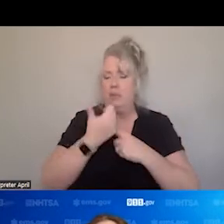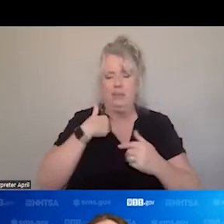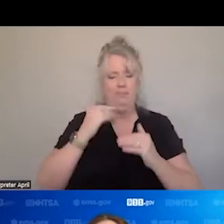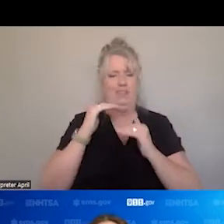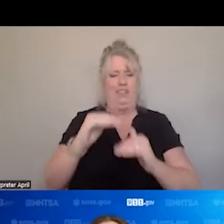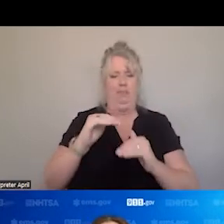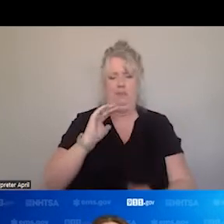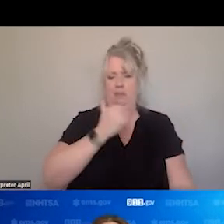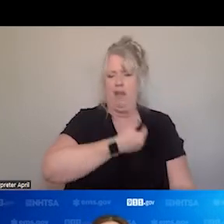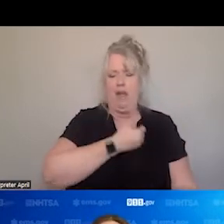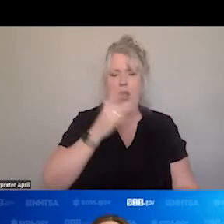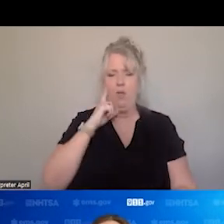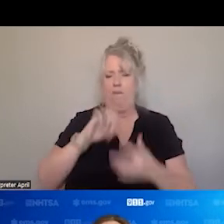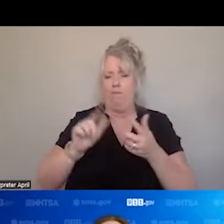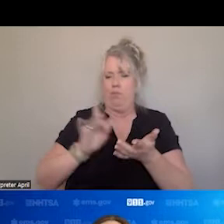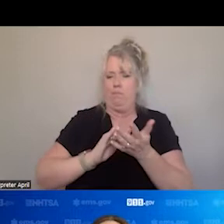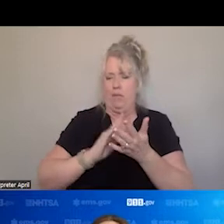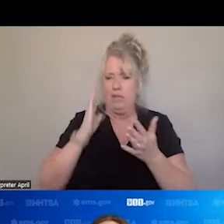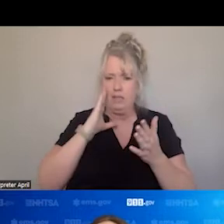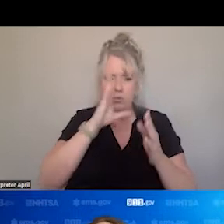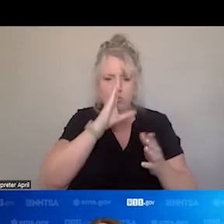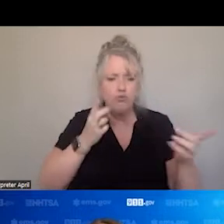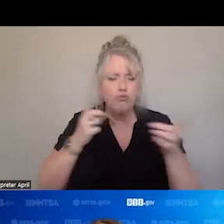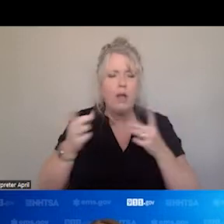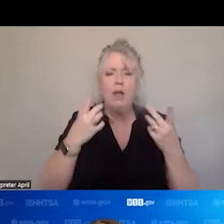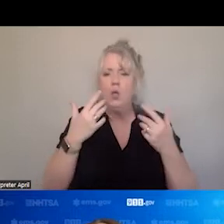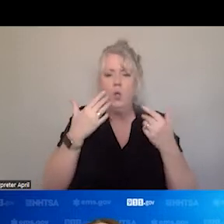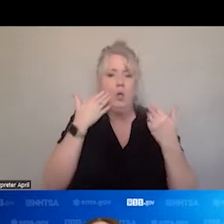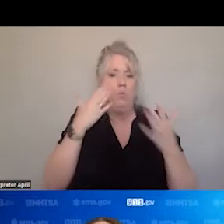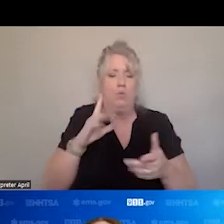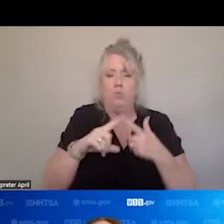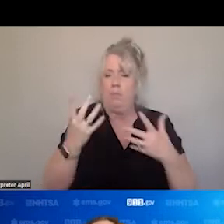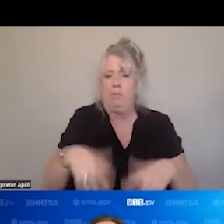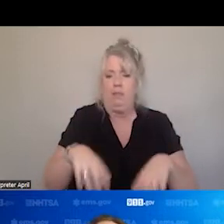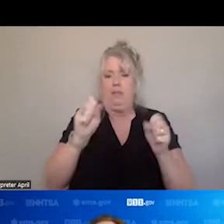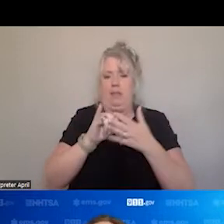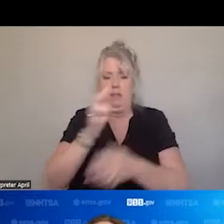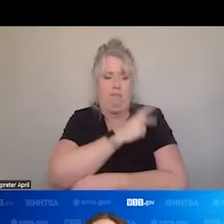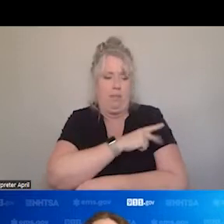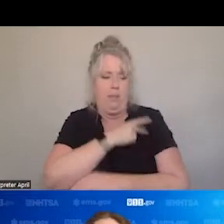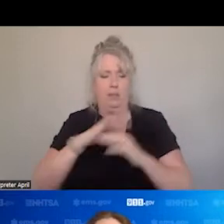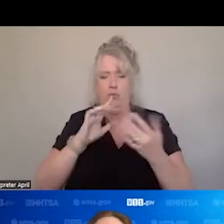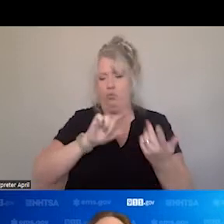OUR MEDICAL DIRECTIONS SO WE MAY NOT BE ABLE TO TAKE A PATIENT TO ALTERNATE CARE DESTINATIONS IF